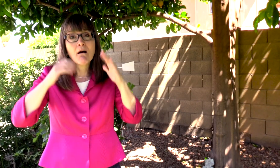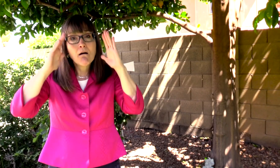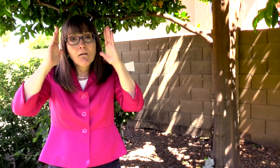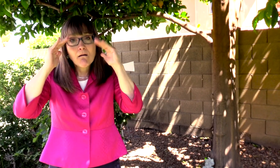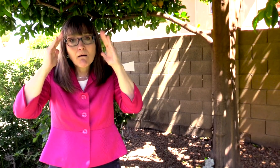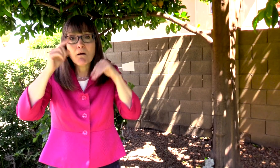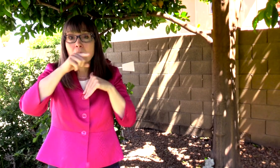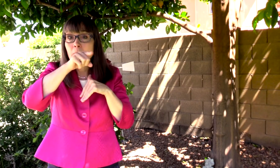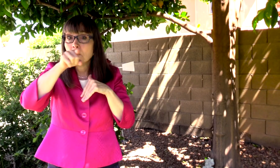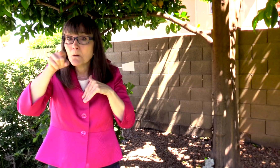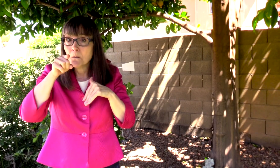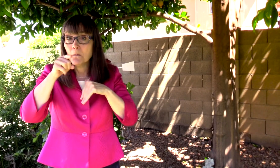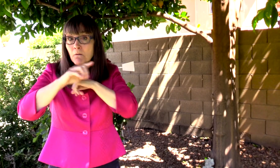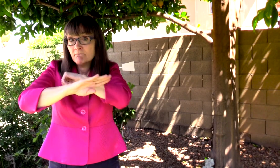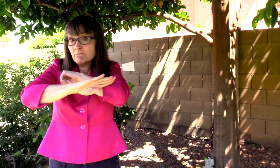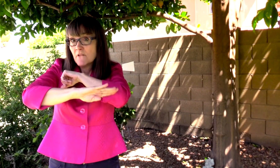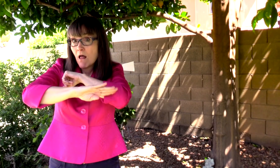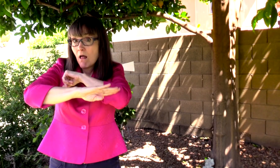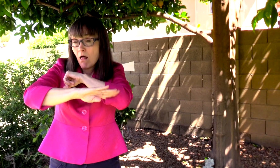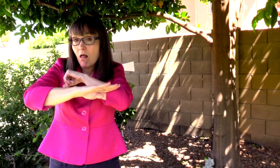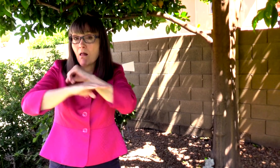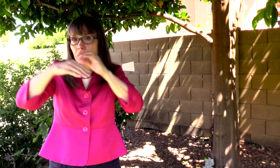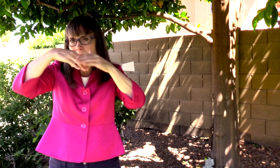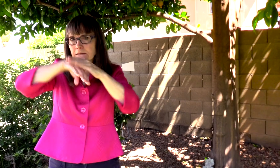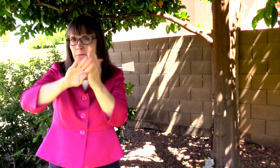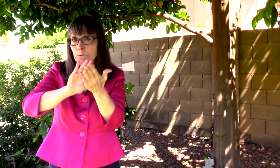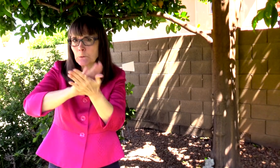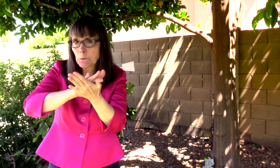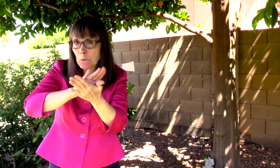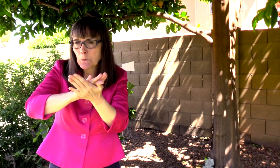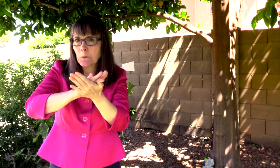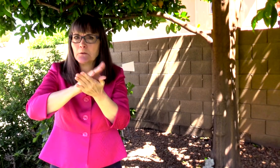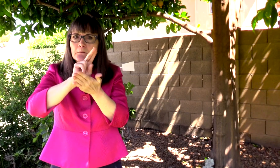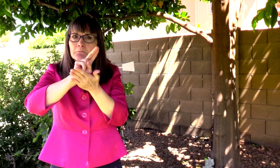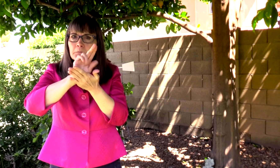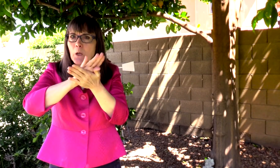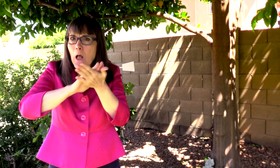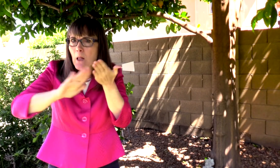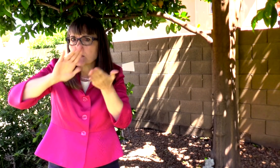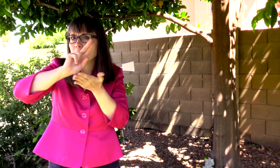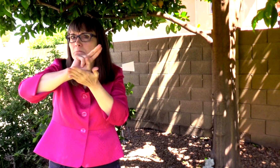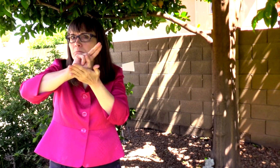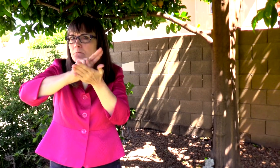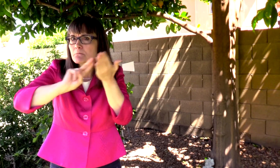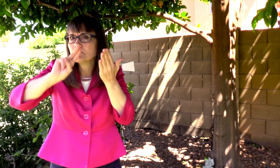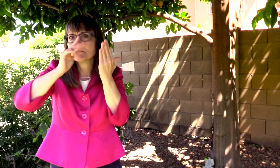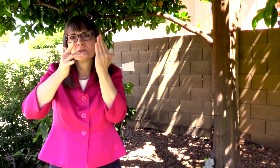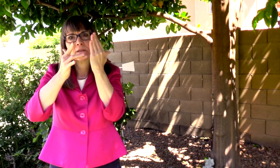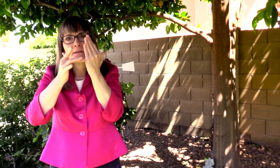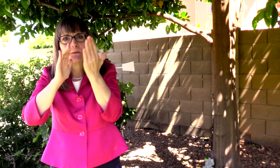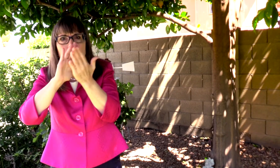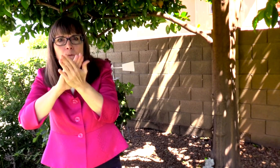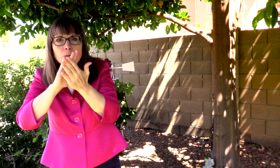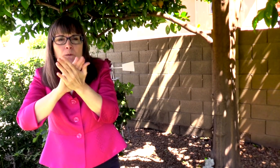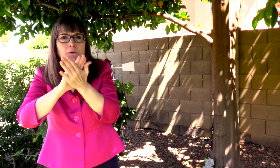I HOPE THAT IN THE FALL YOU WILL START SCHOOL AGAIN, WHETHER IT BE COLLEGE, UNIVERSITY OR